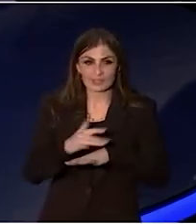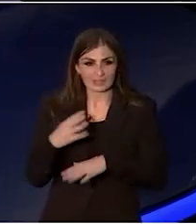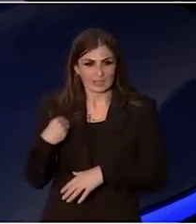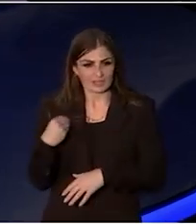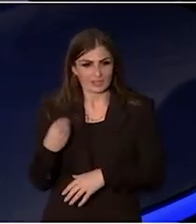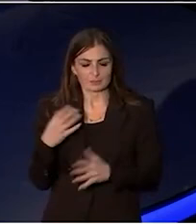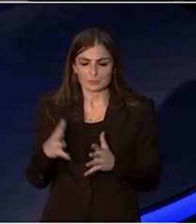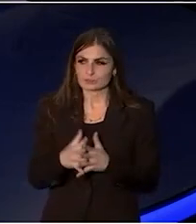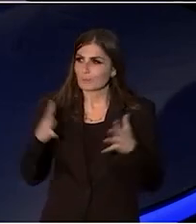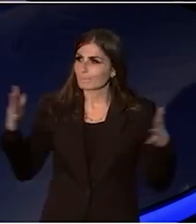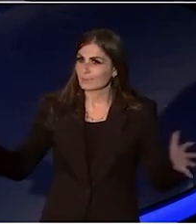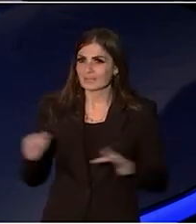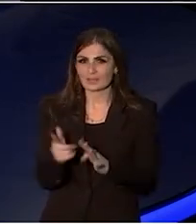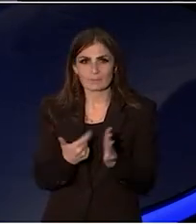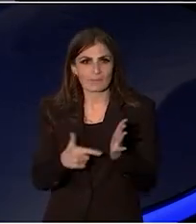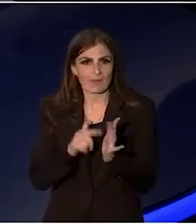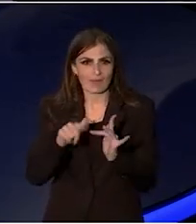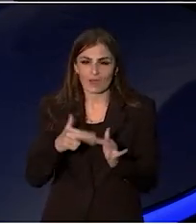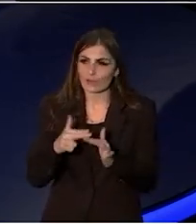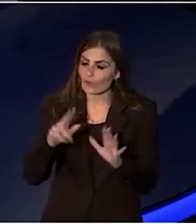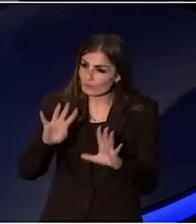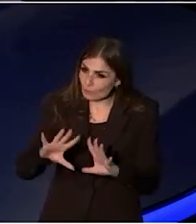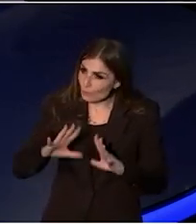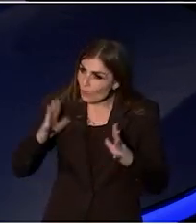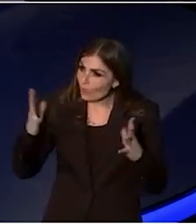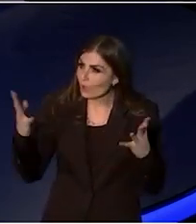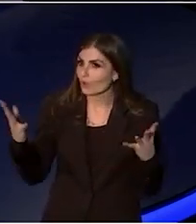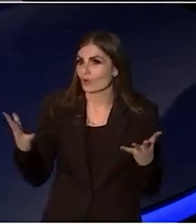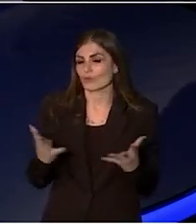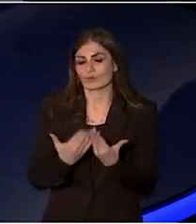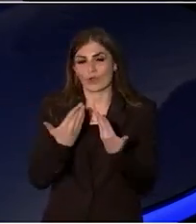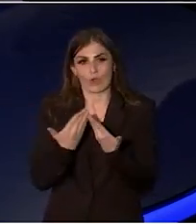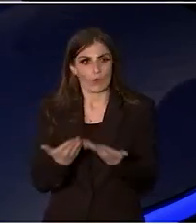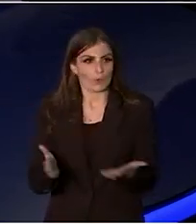opening up a world where you could be taken through